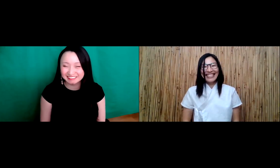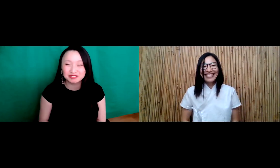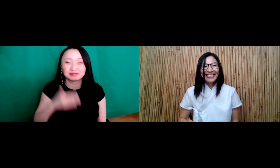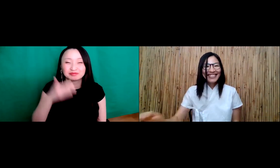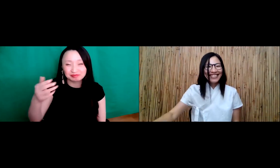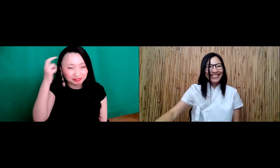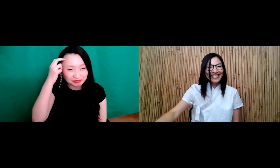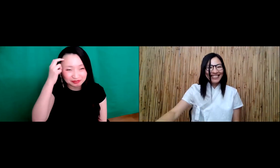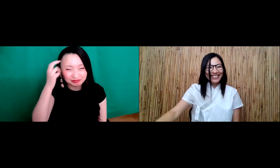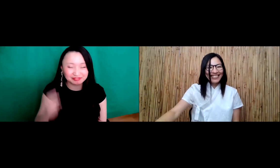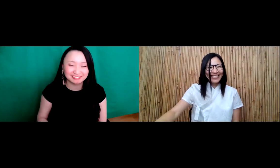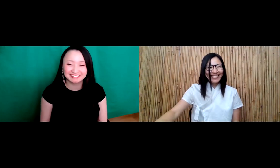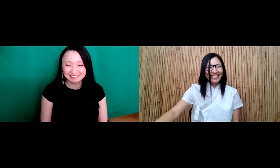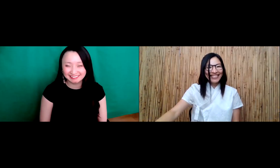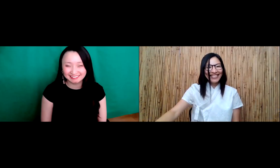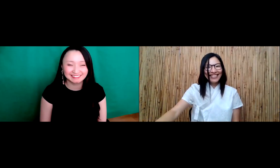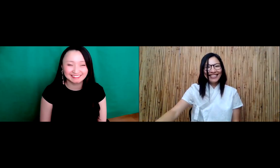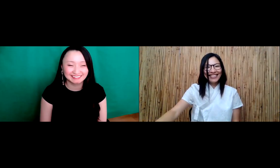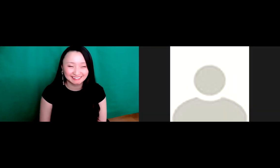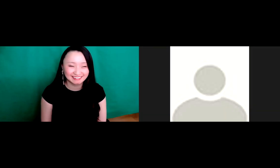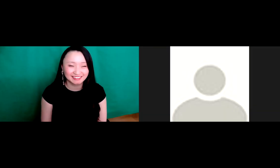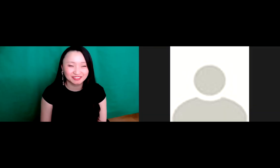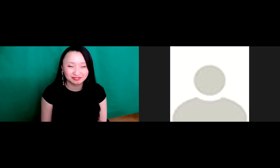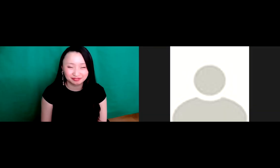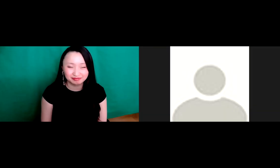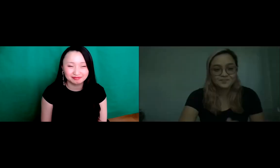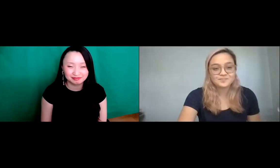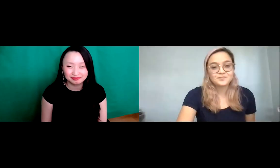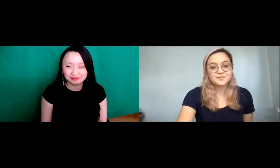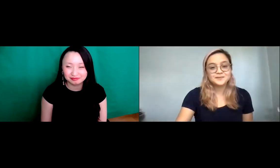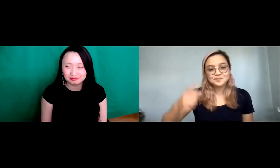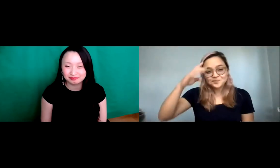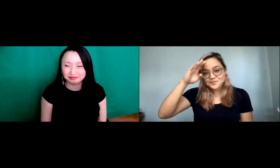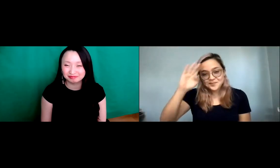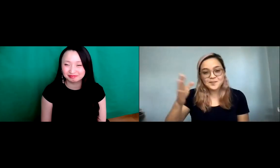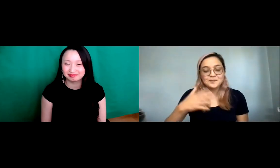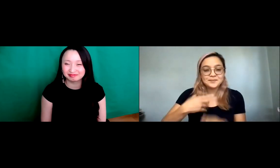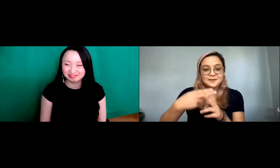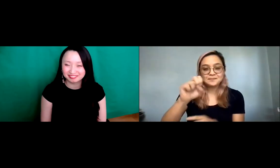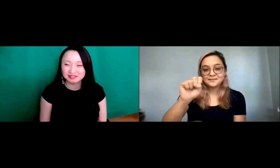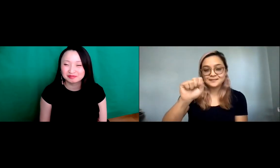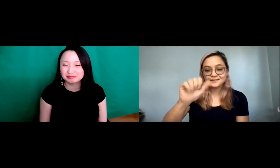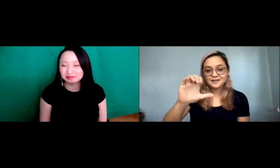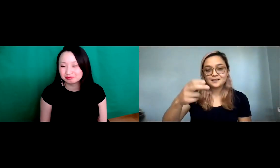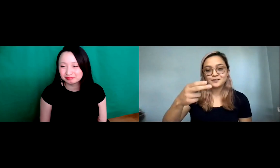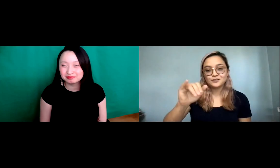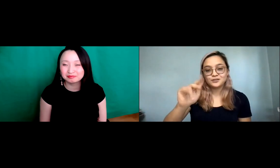Right, thank you. And Sachiko.